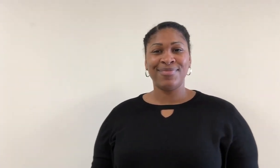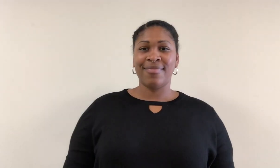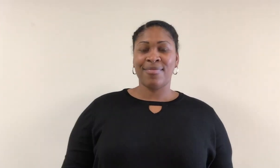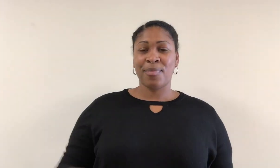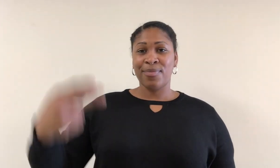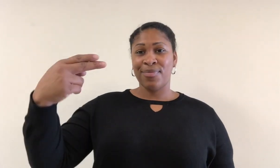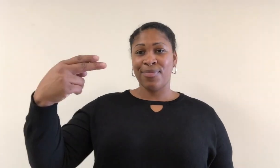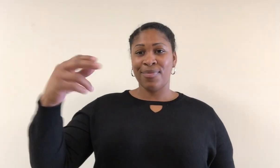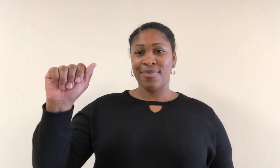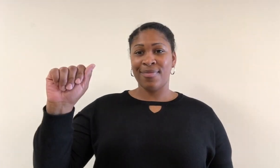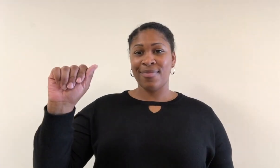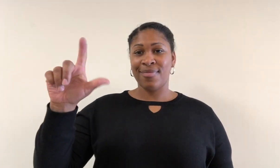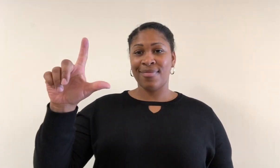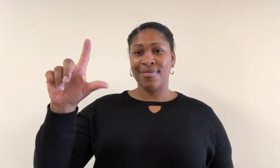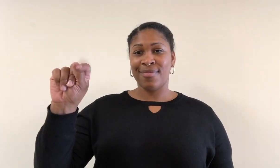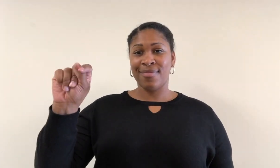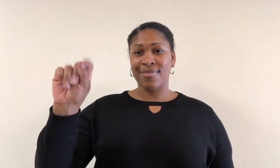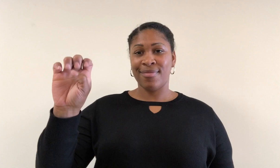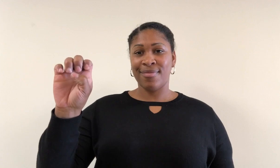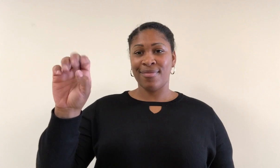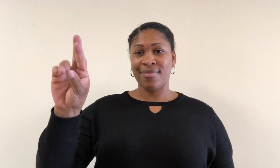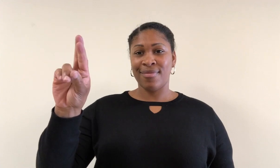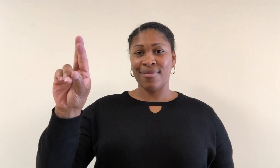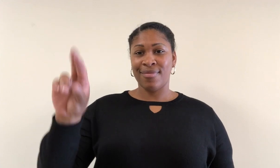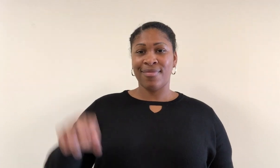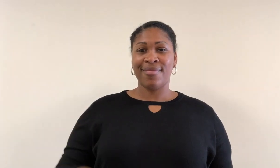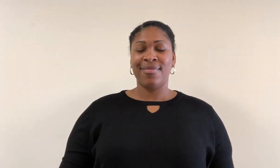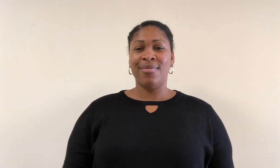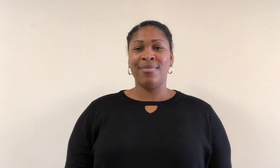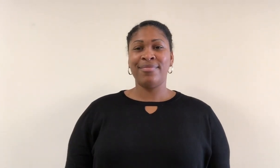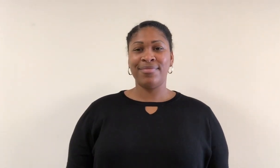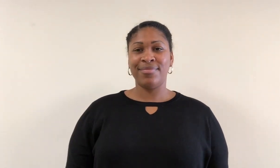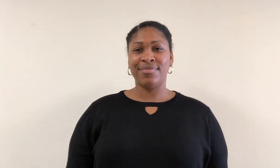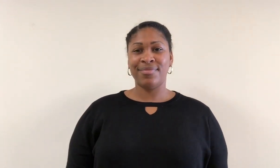Halter